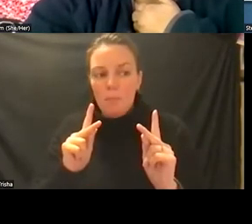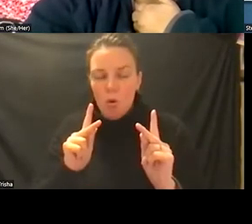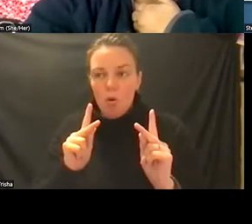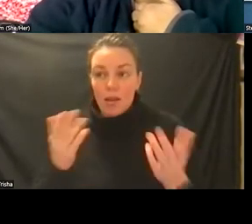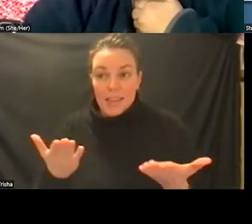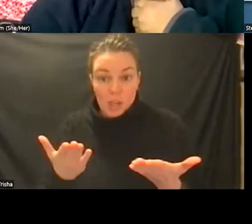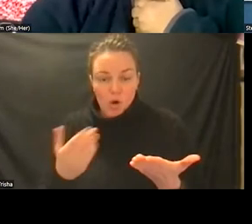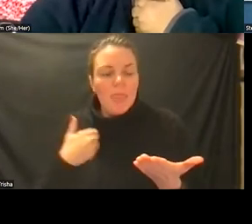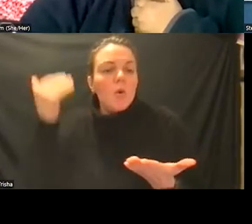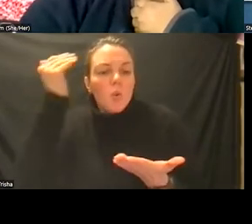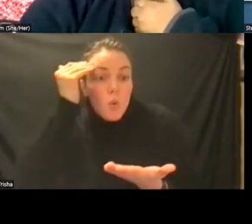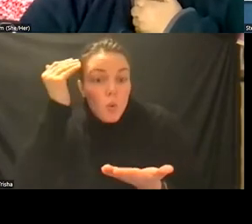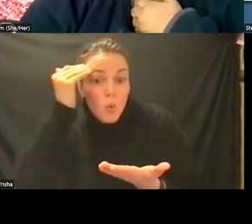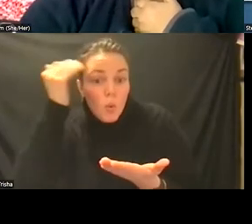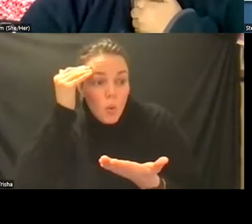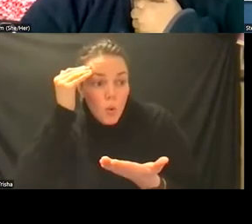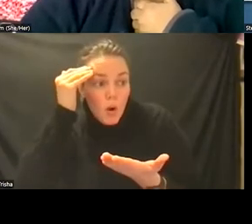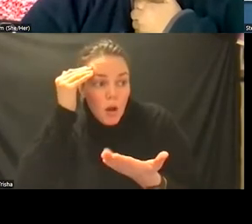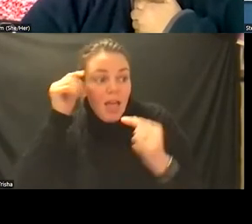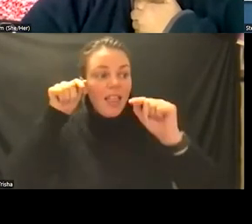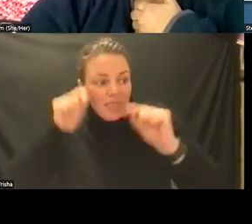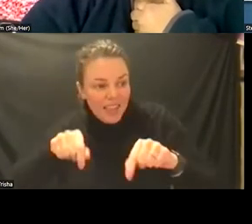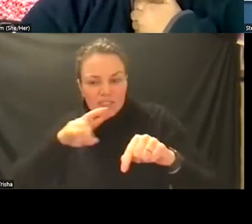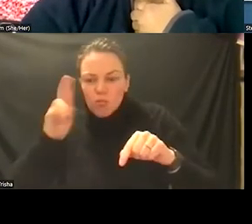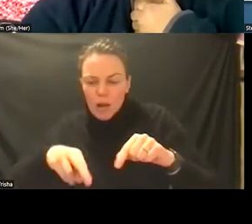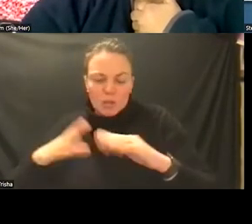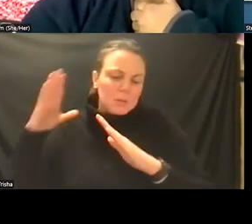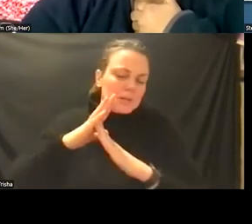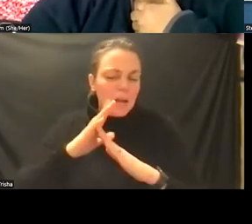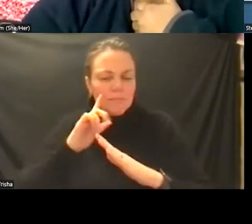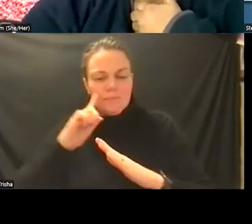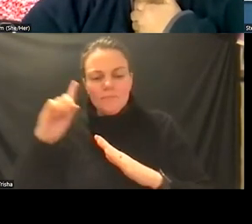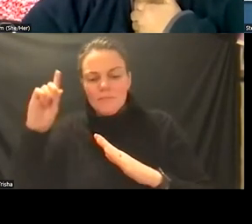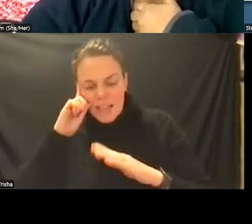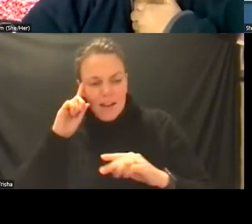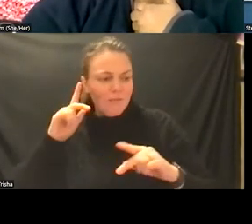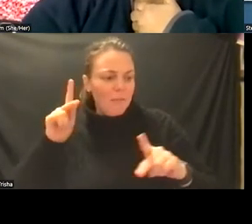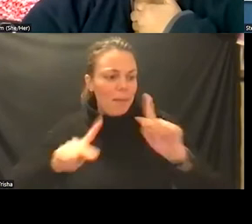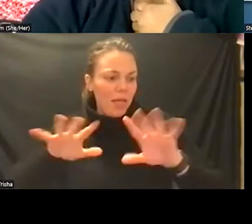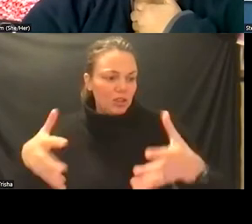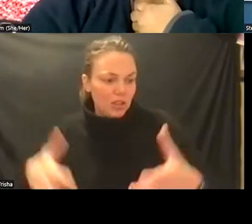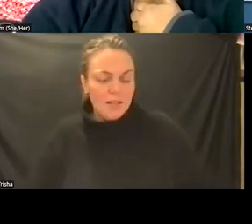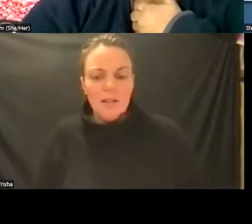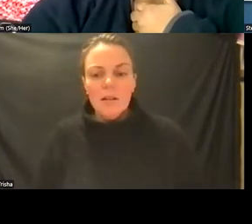that um we have a you know a kind of a robust robust deaf population but that wasn't the same